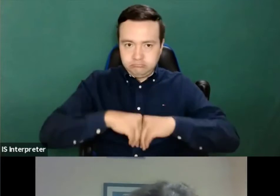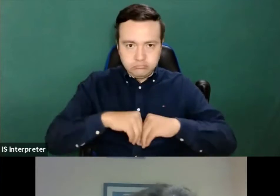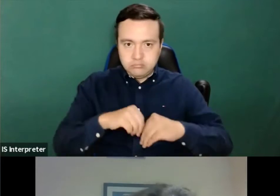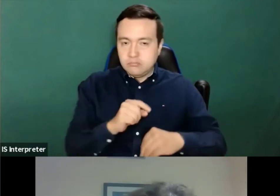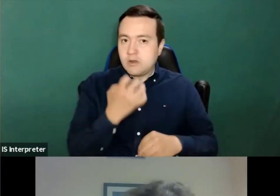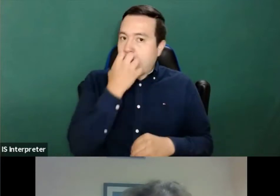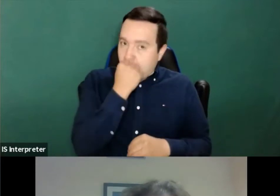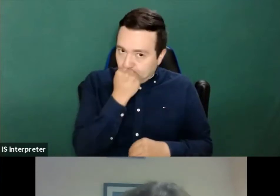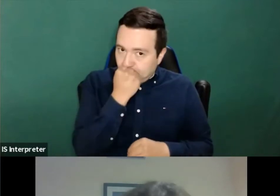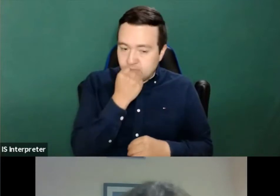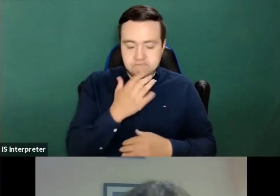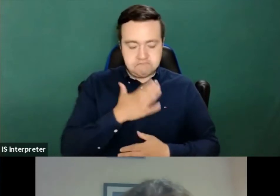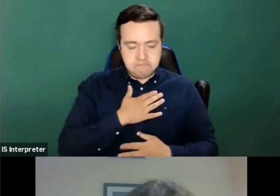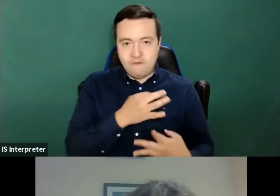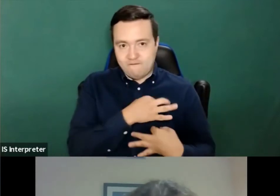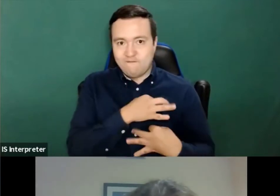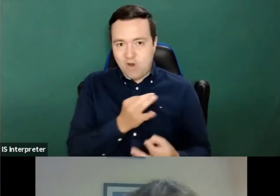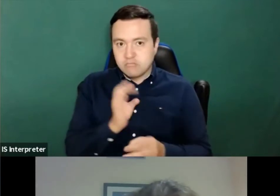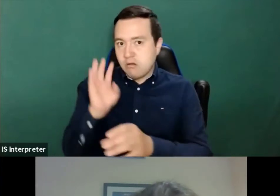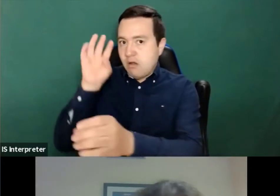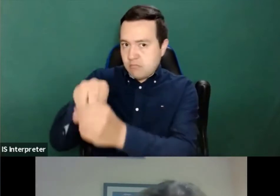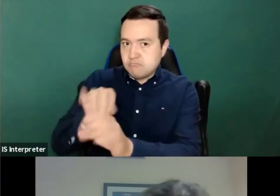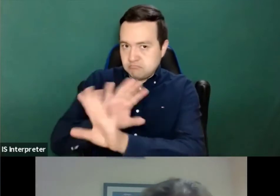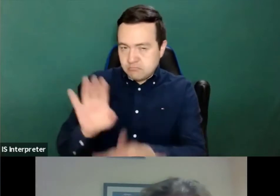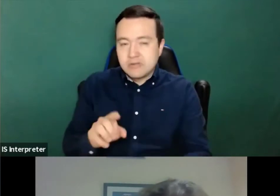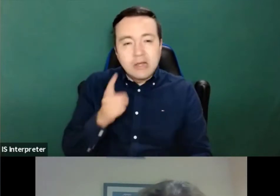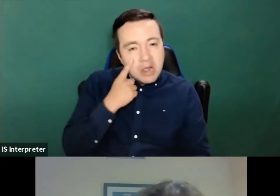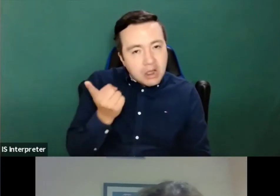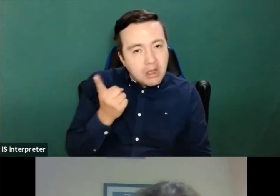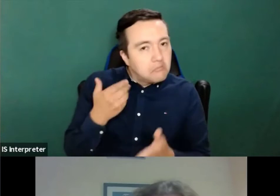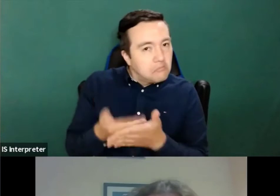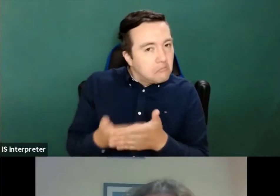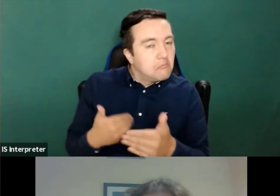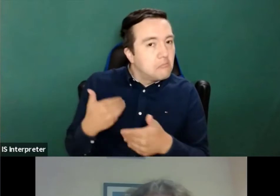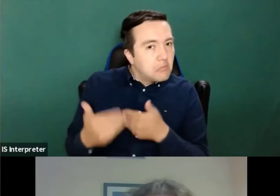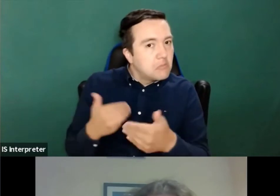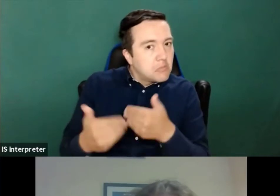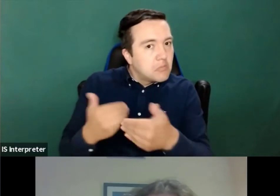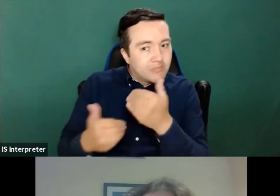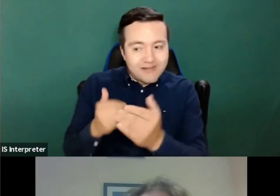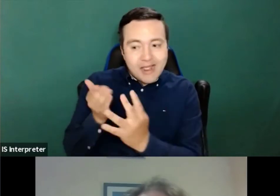Well, it seems to me important enough to have been developed accessible from the very beginning. Right.